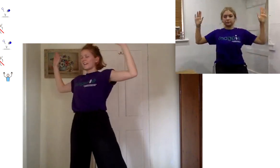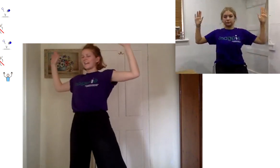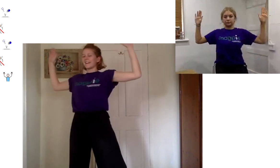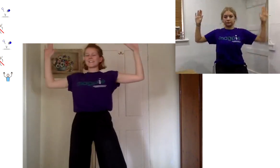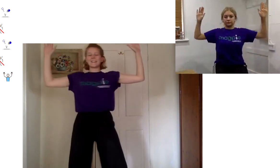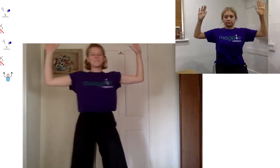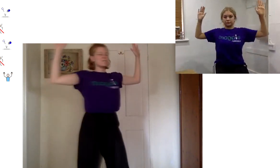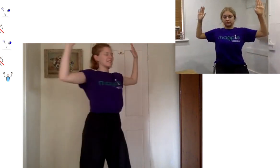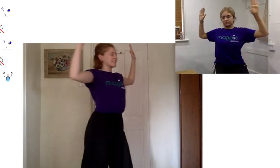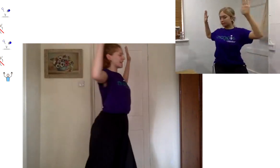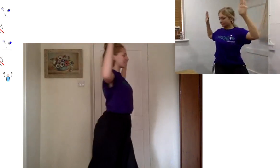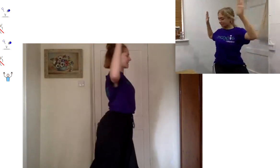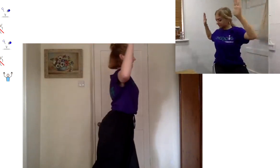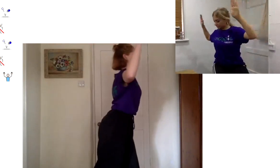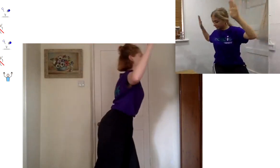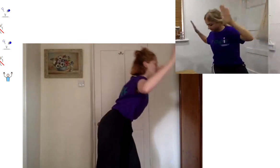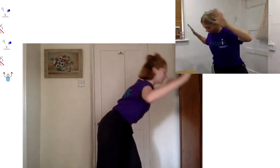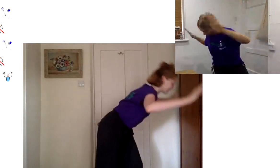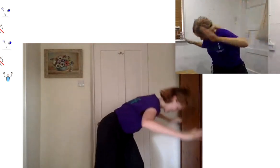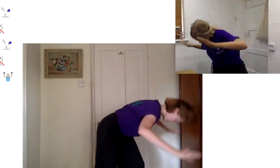gears and then moving to the other side and moving down